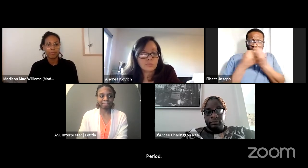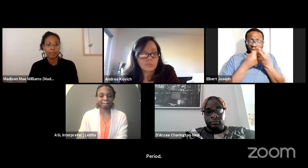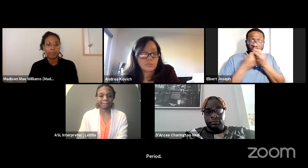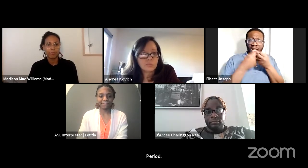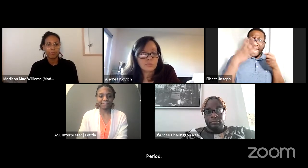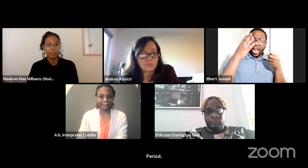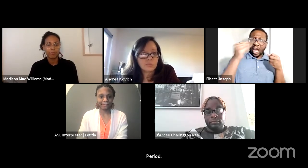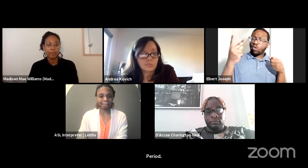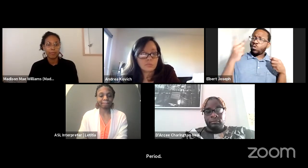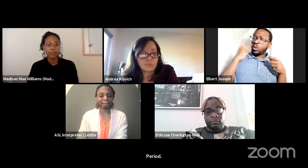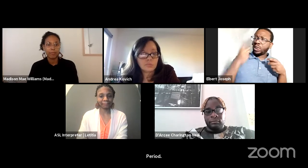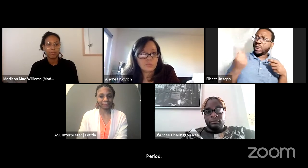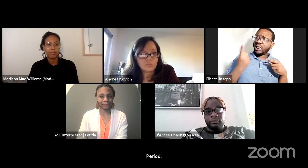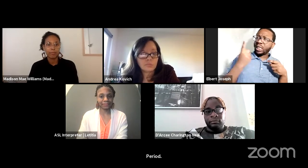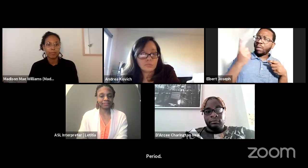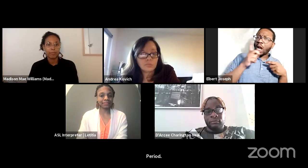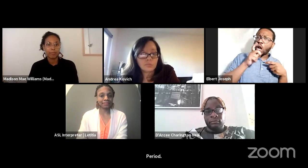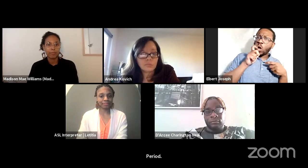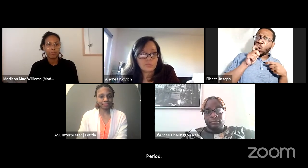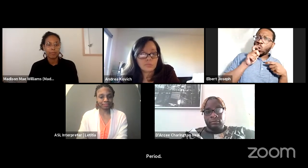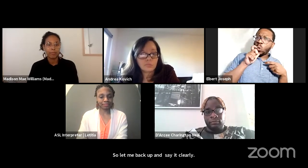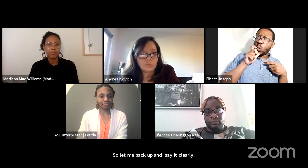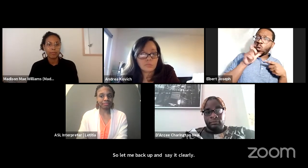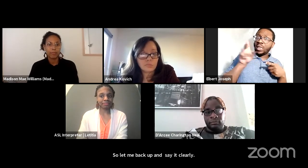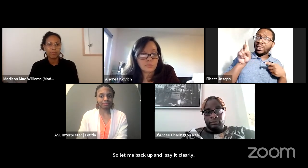So let's, you know, I'm a black person. We are black people.